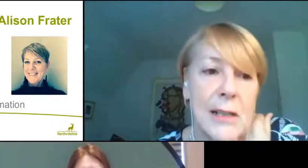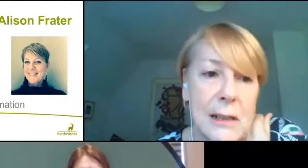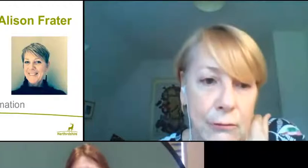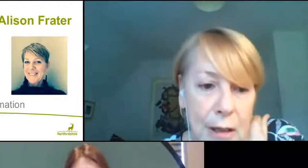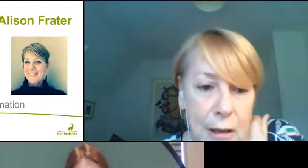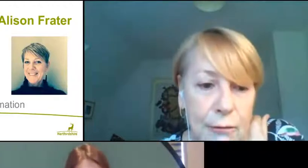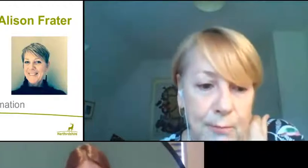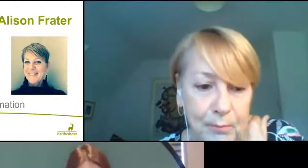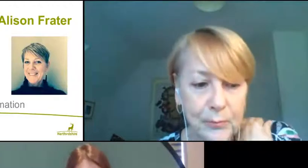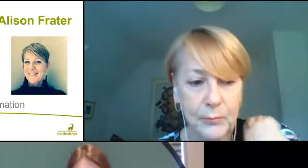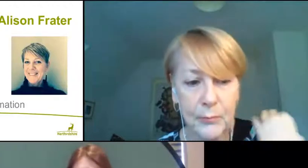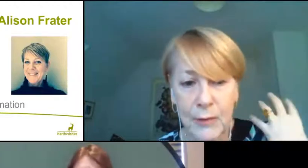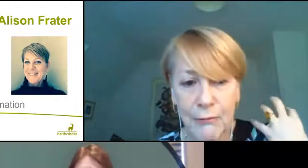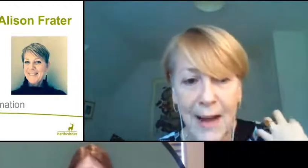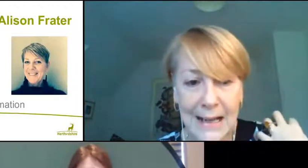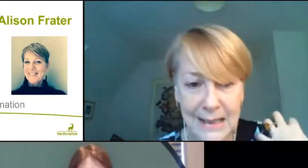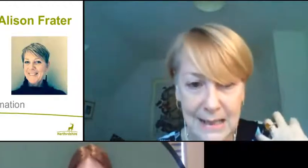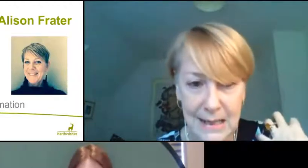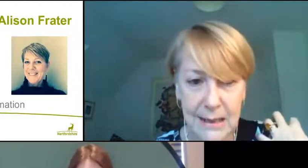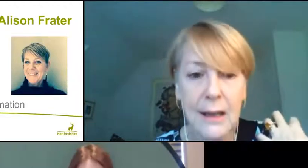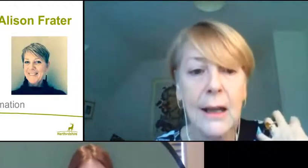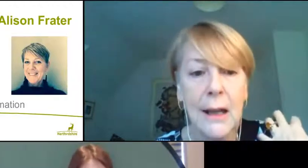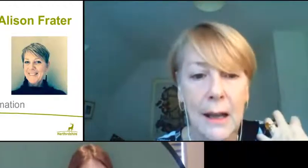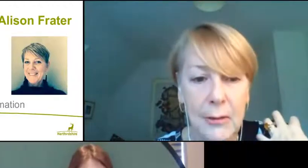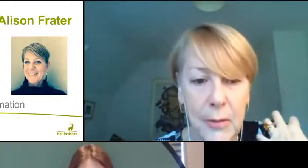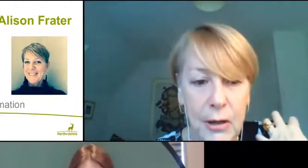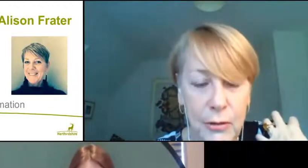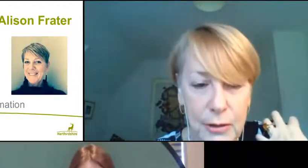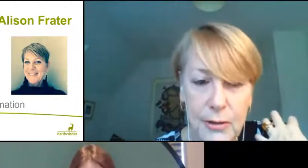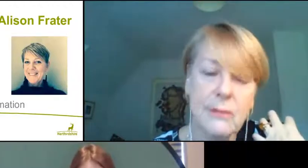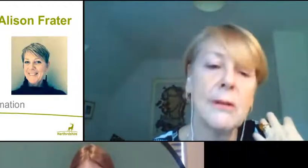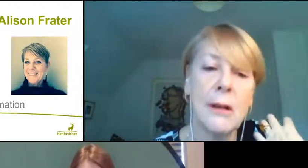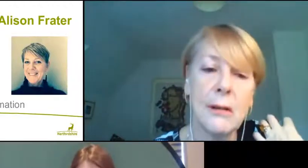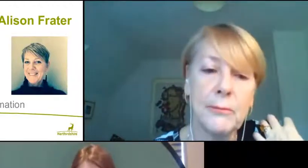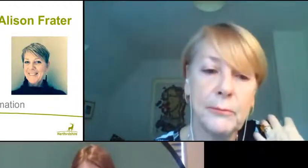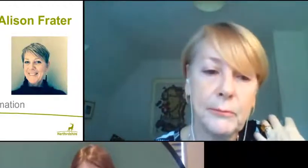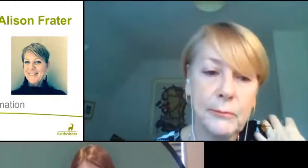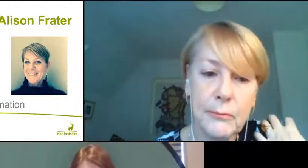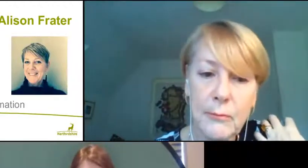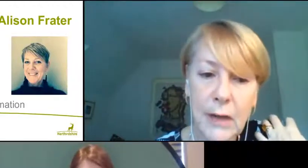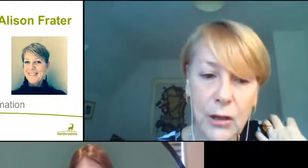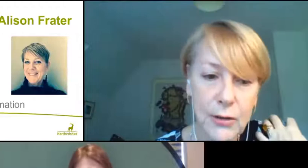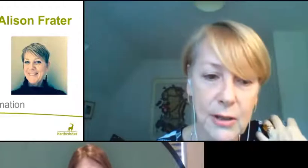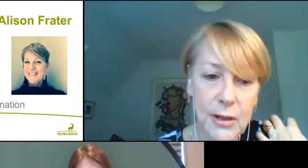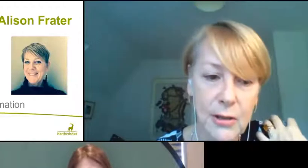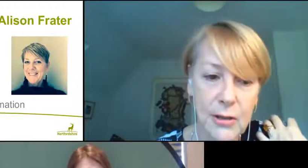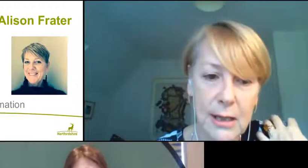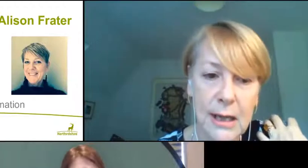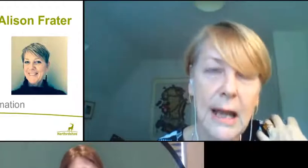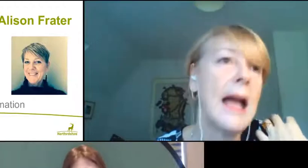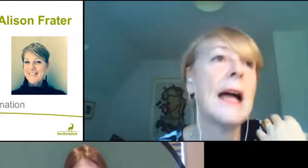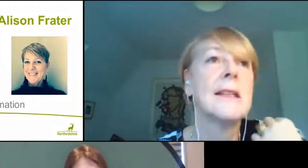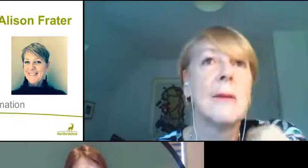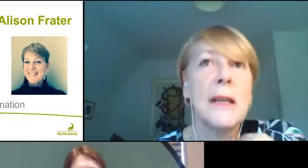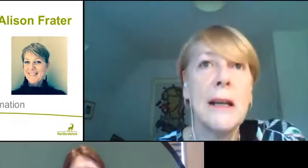delivery of the vaccine across the country and something